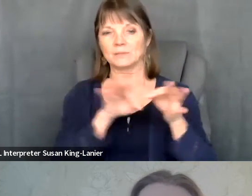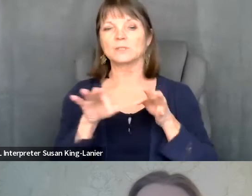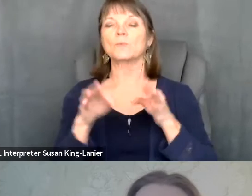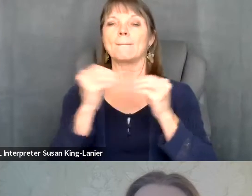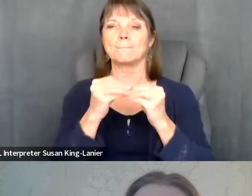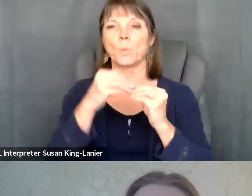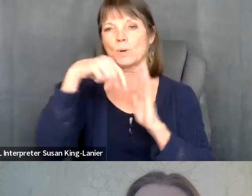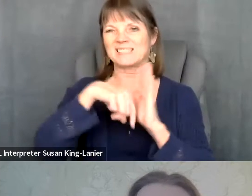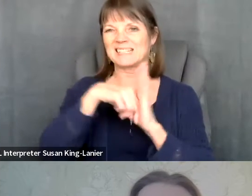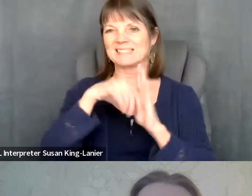Next slide.